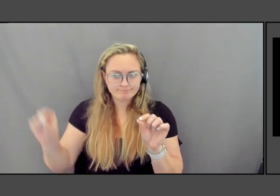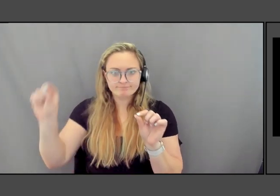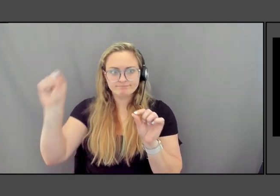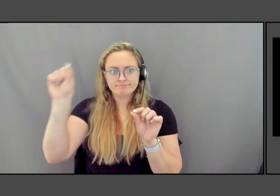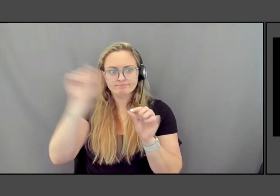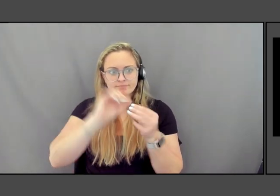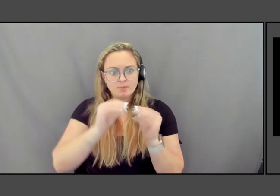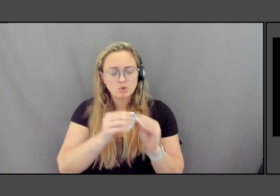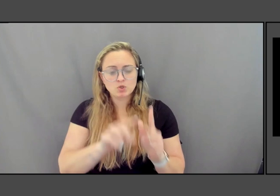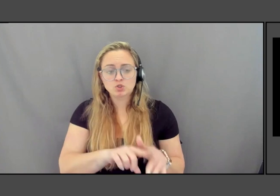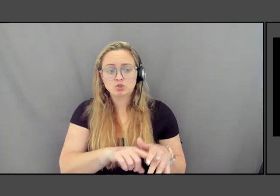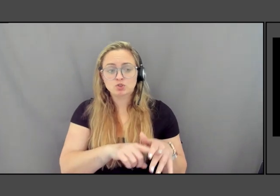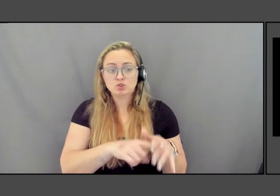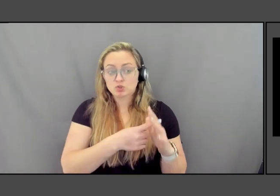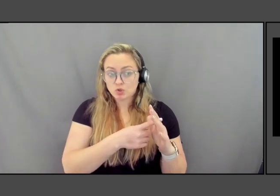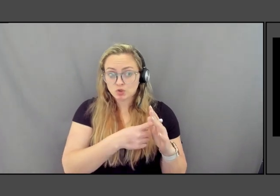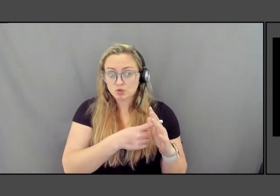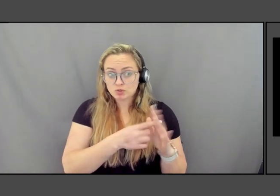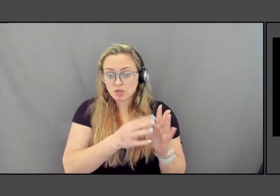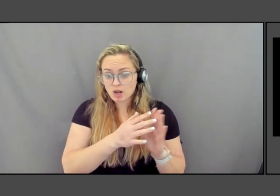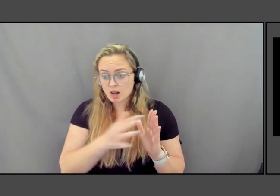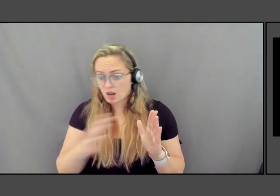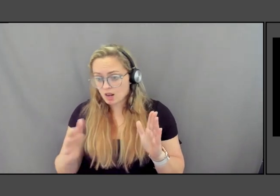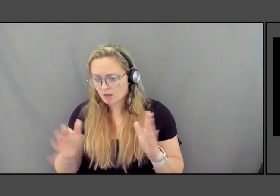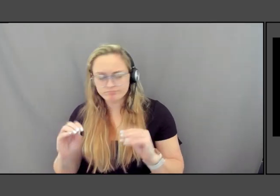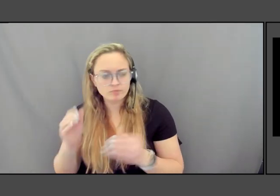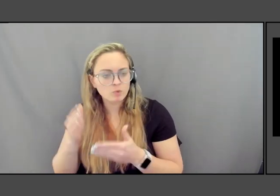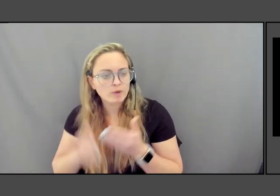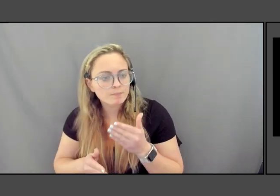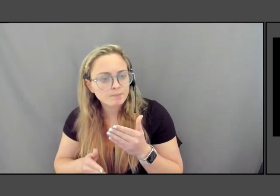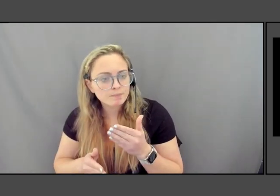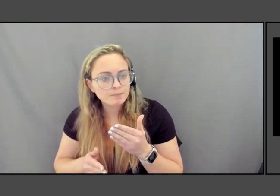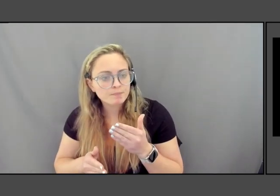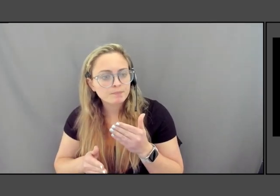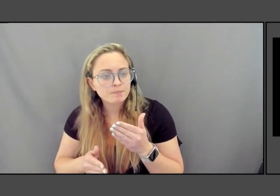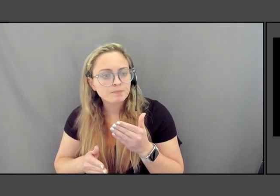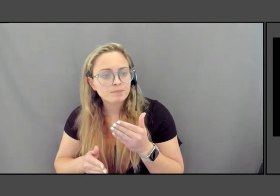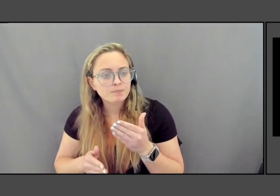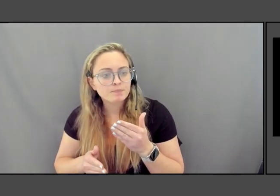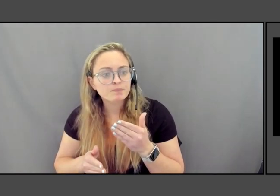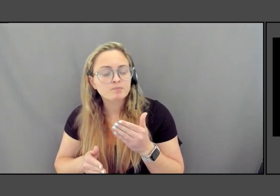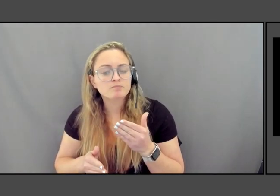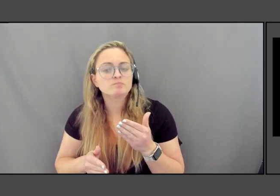But it really marks when you begin again to tell kind of a truth of a history.